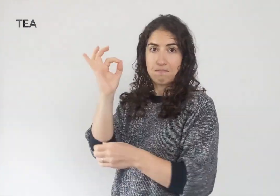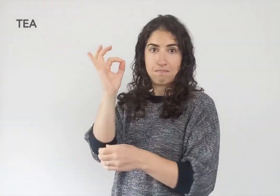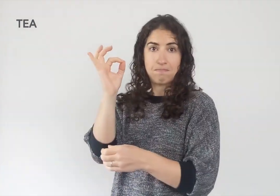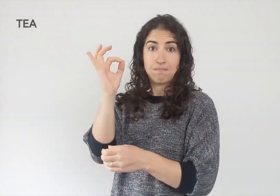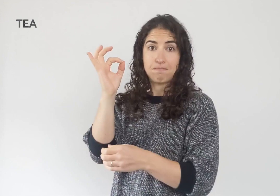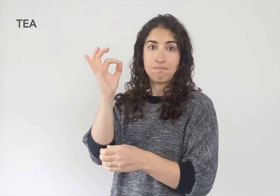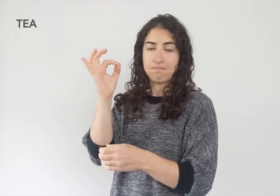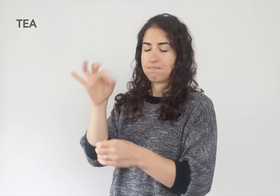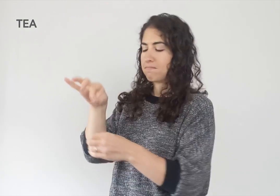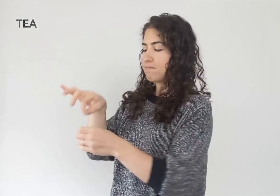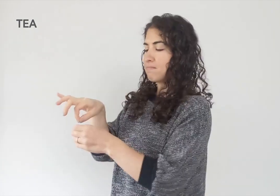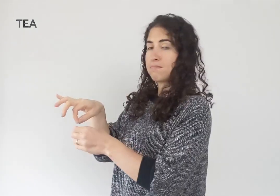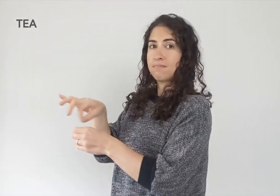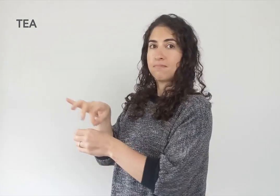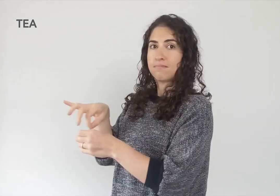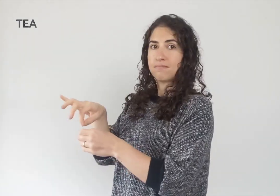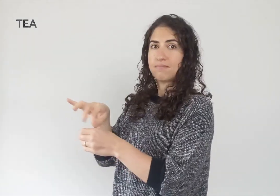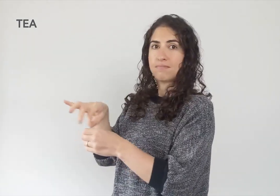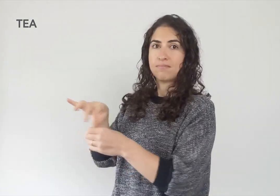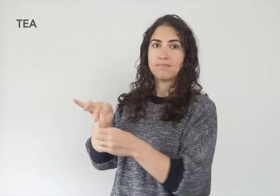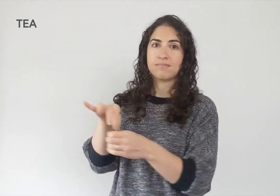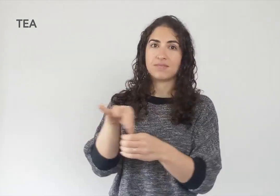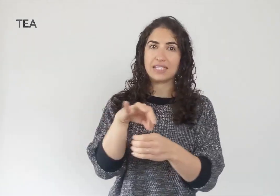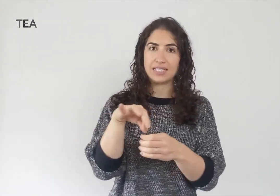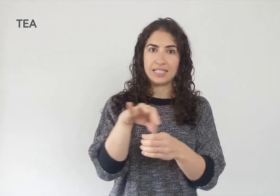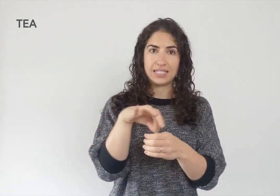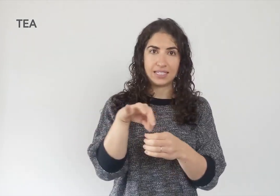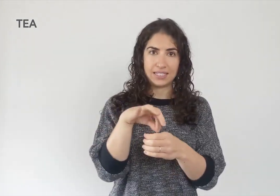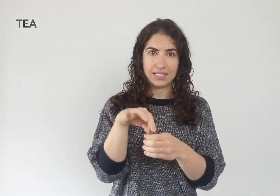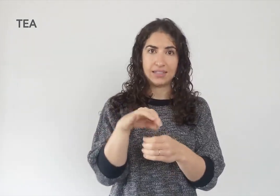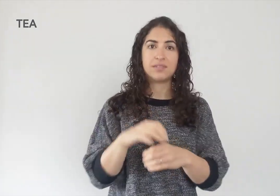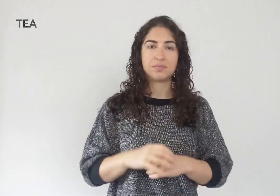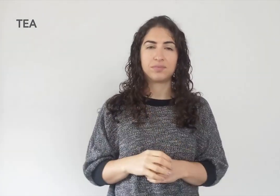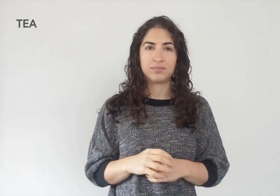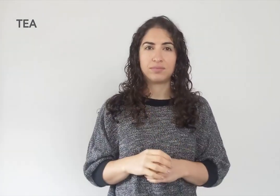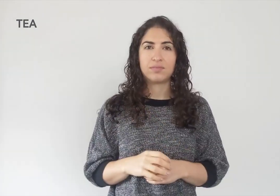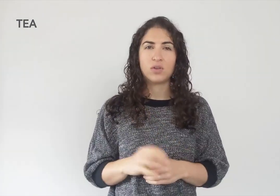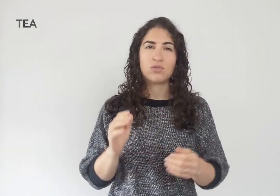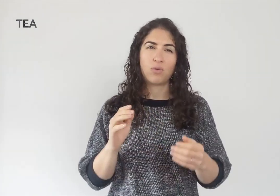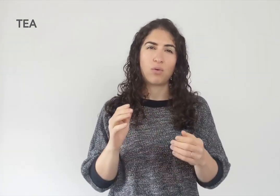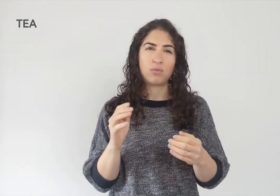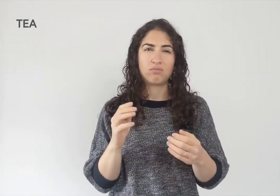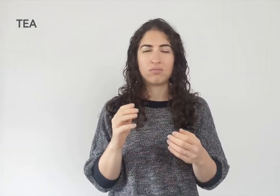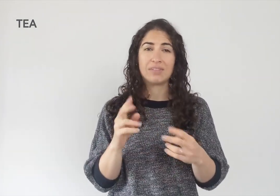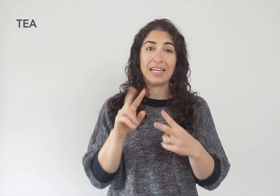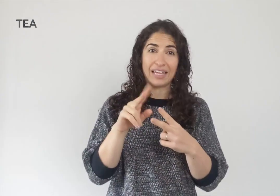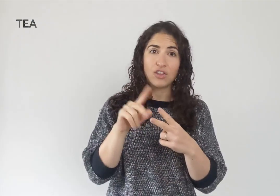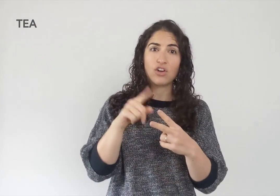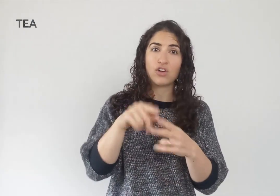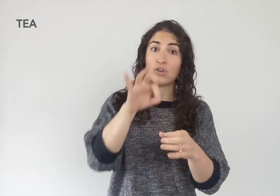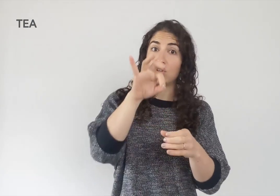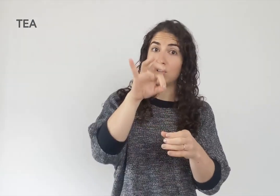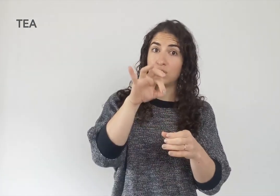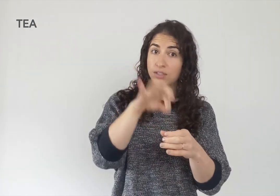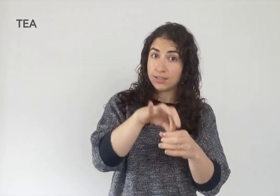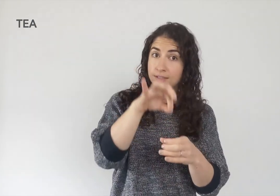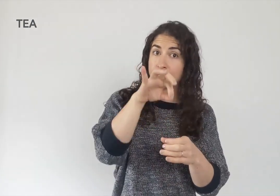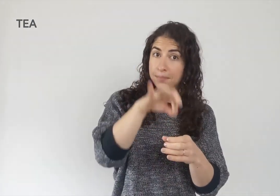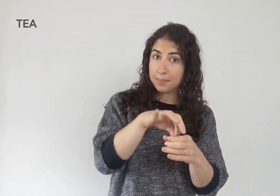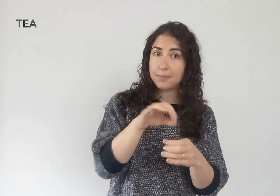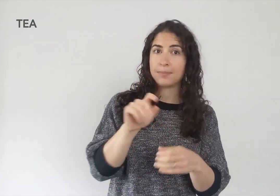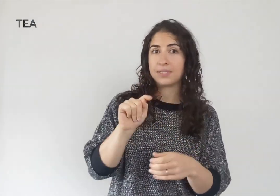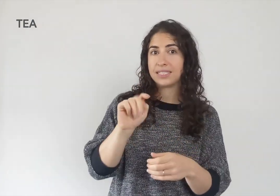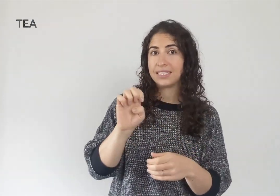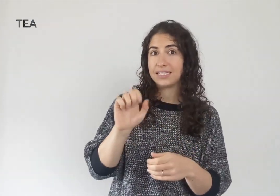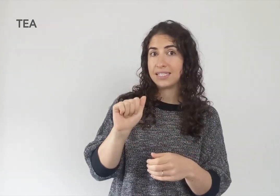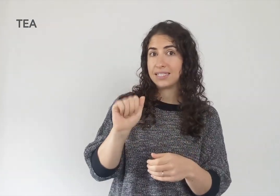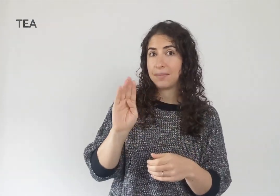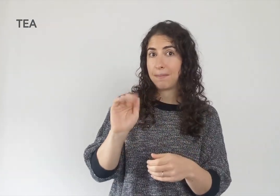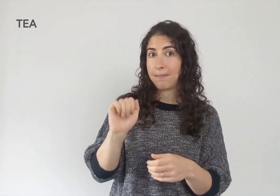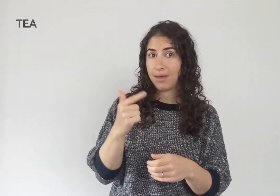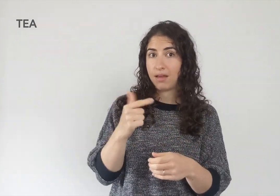Same handshape, now moves in a circle. So either like you're dipping the